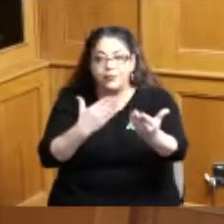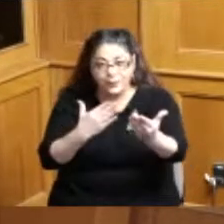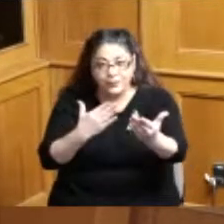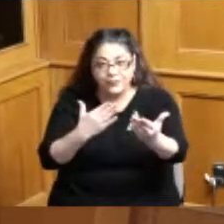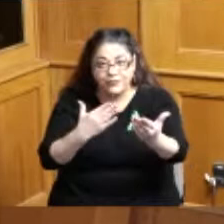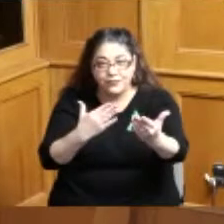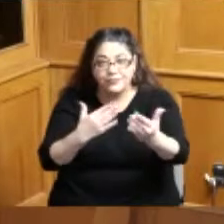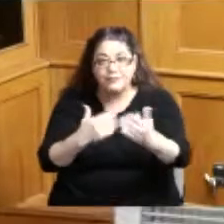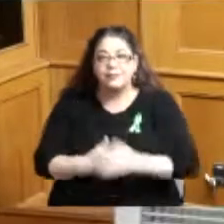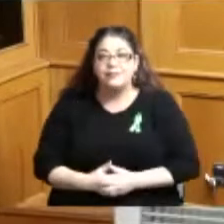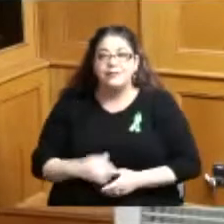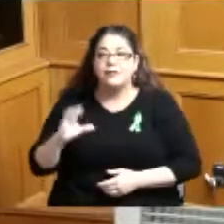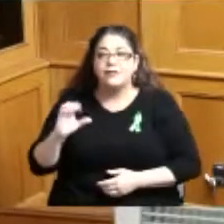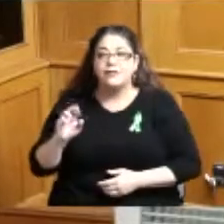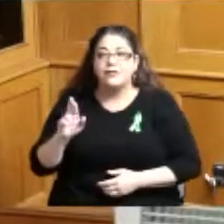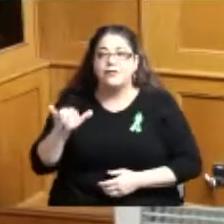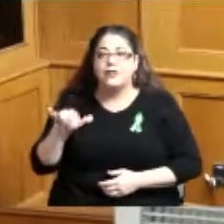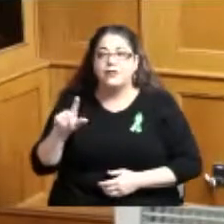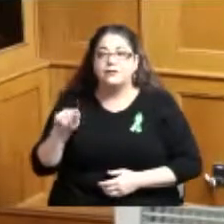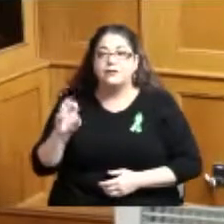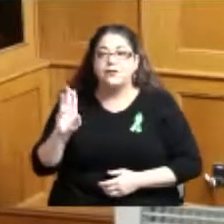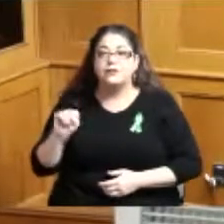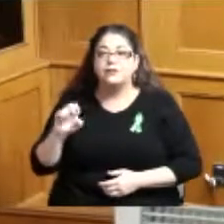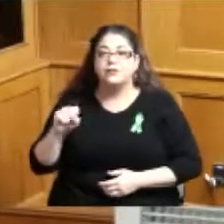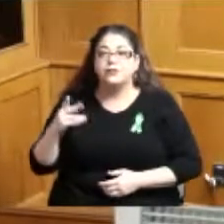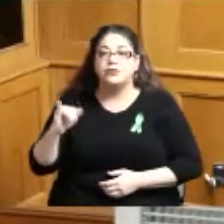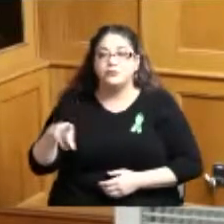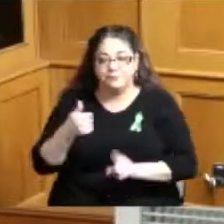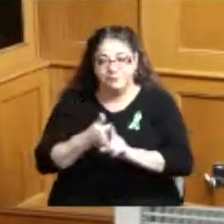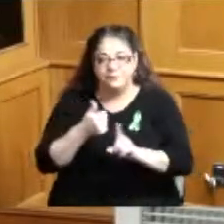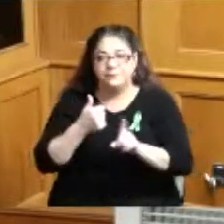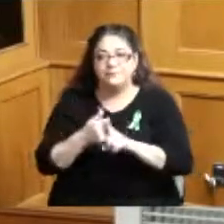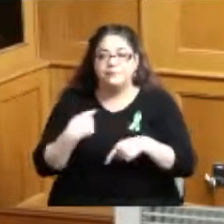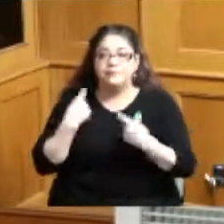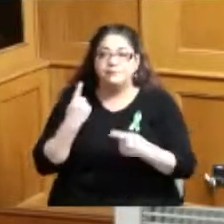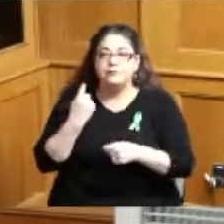Colerain Township has been very focused this year and last on making our community clean